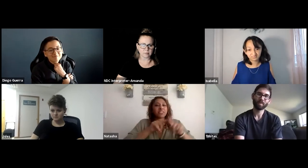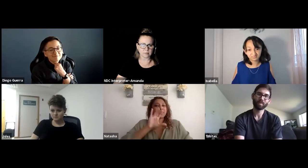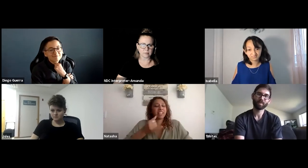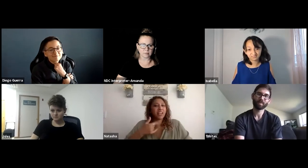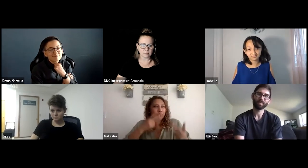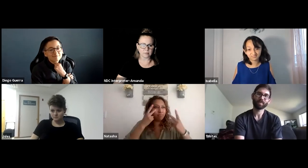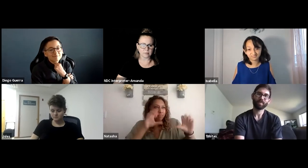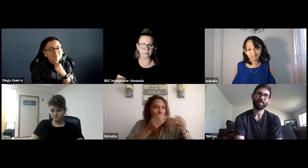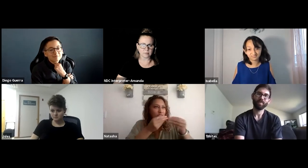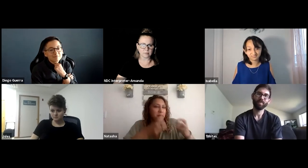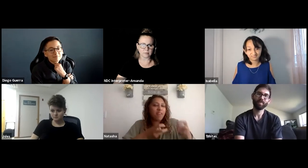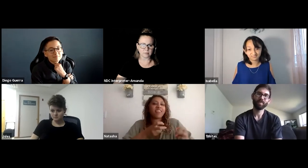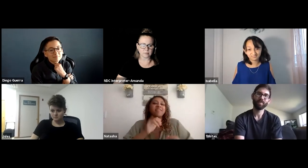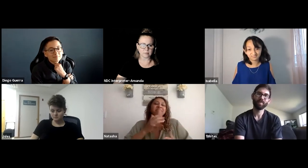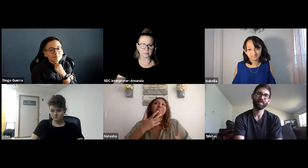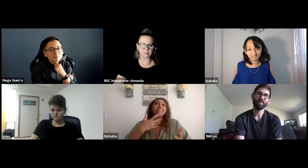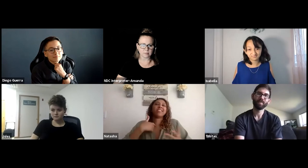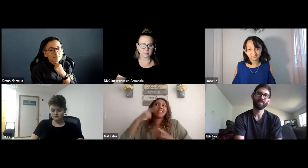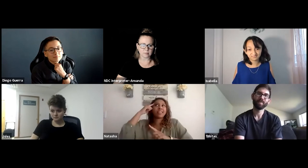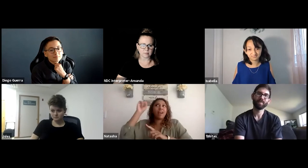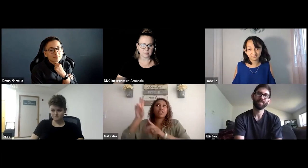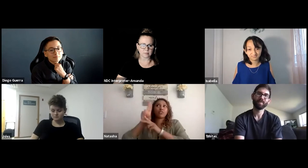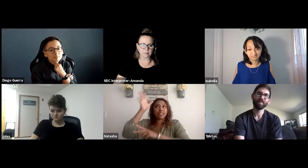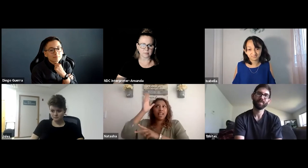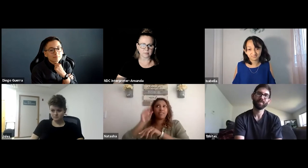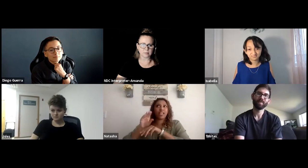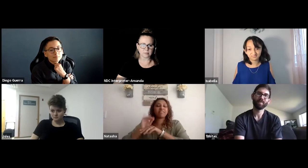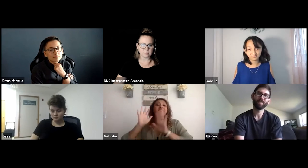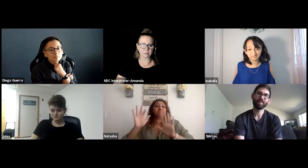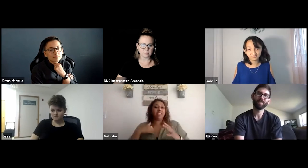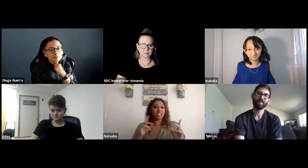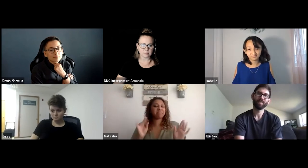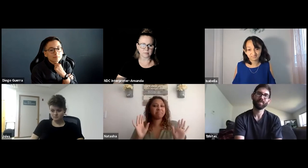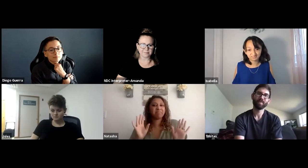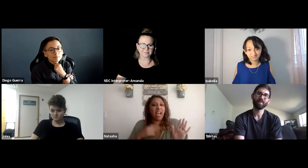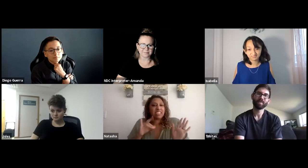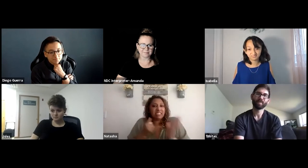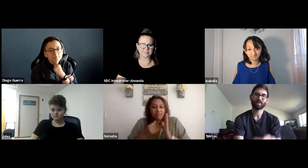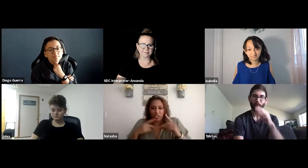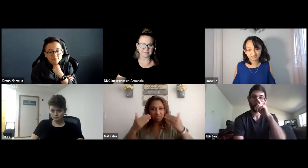But with vision, you can see how things are spelled. And I've applied that philosophy to